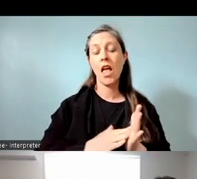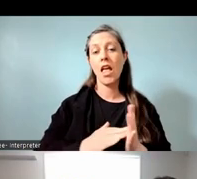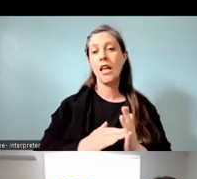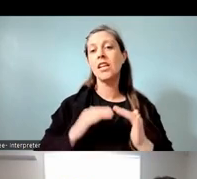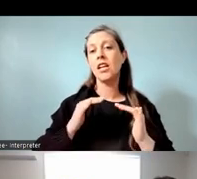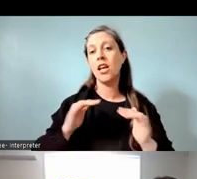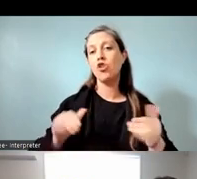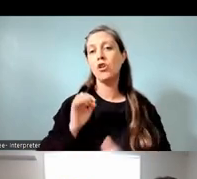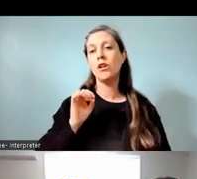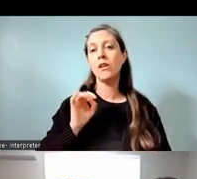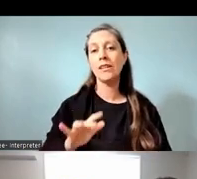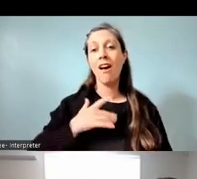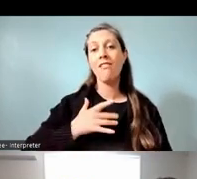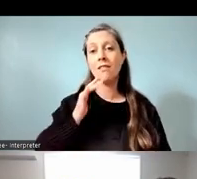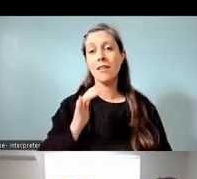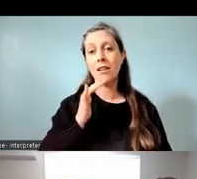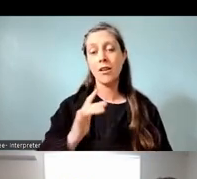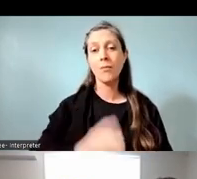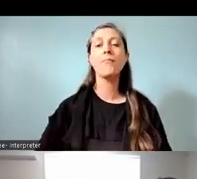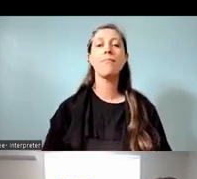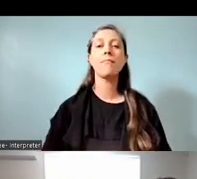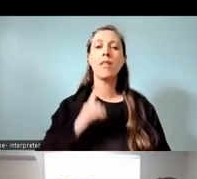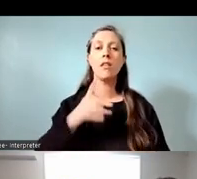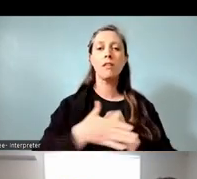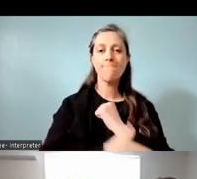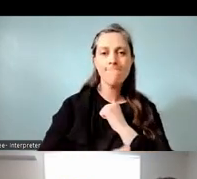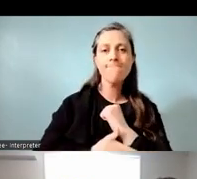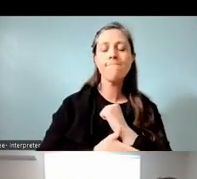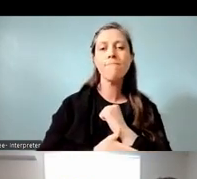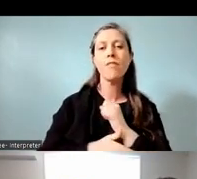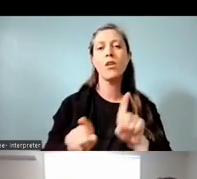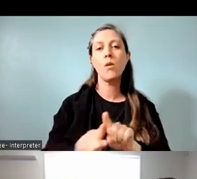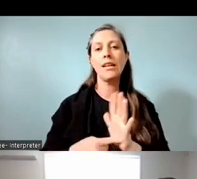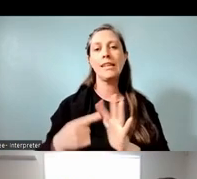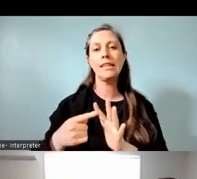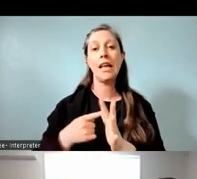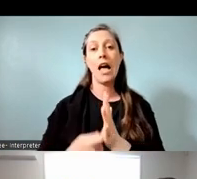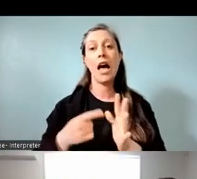He uri ahau nō Ngāi Tahu, nō Te Arawa hoki. Ko Stacey Morrison tōku ingoa.